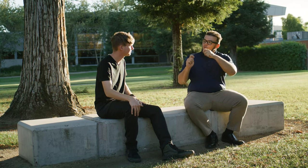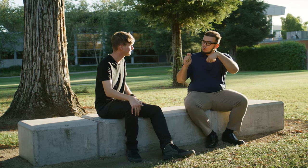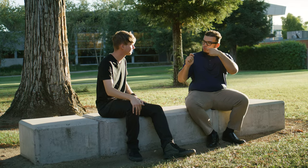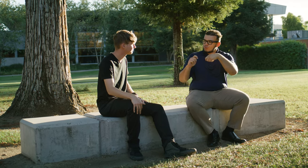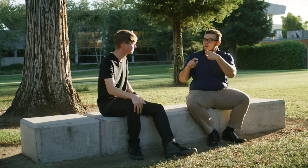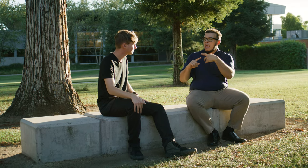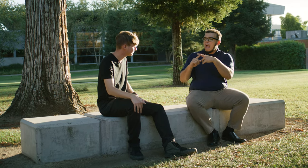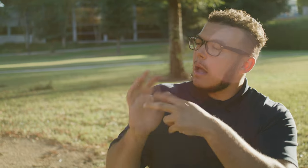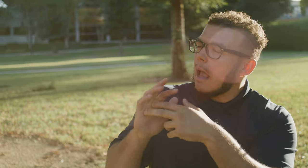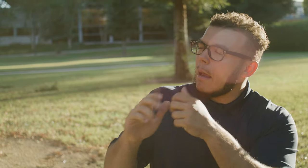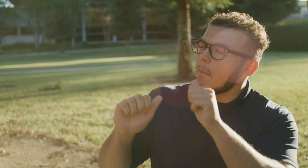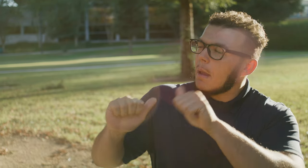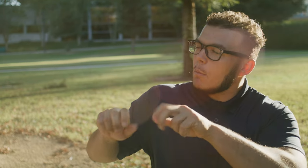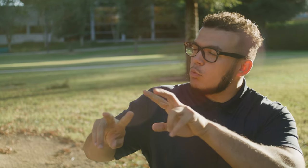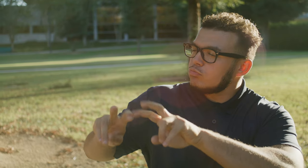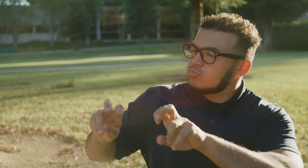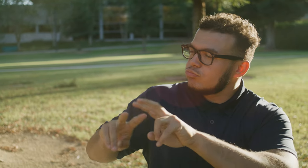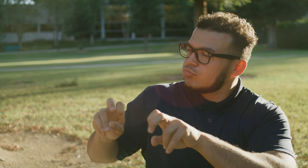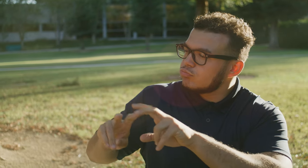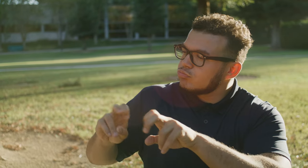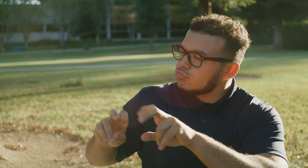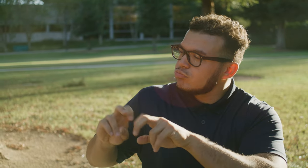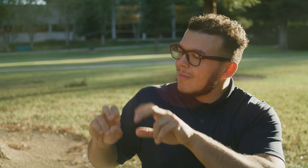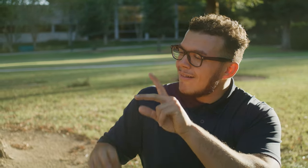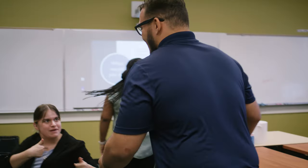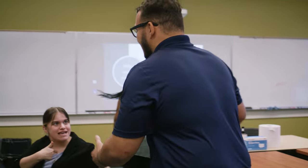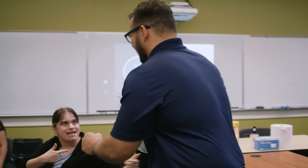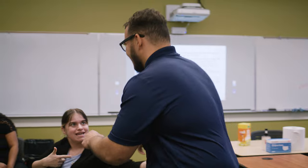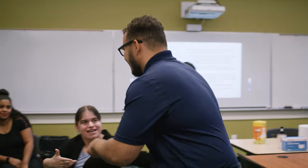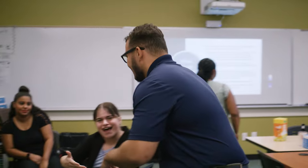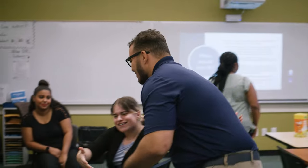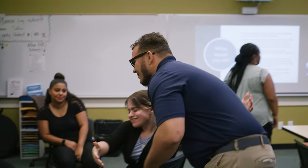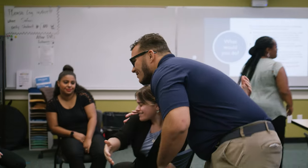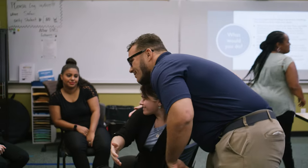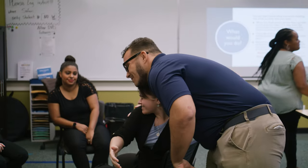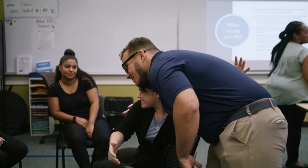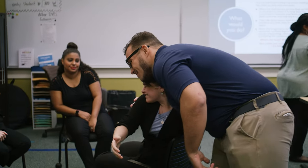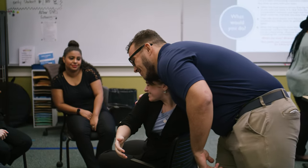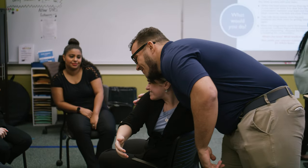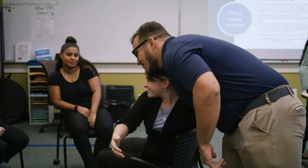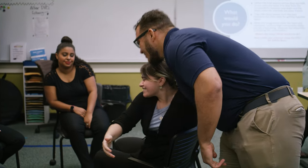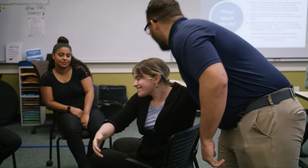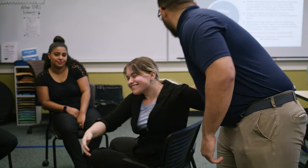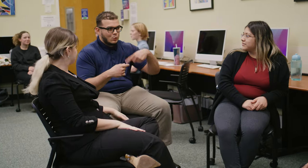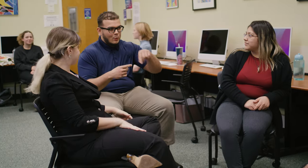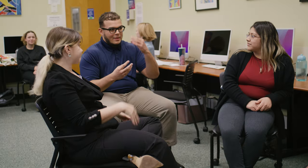It's an extremely good program so it wasn't a hard decision. I definitely feel like my time at ARC was a great one.